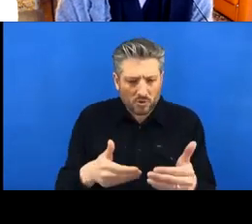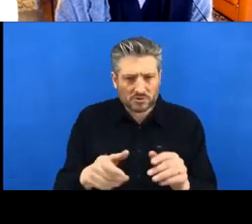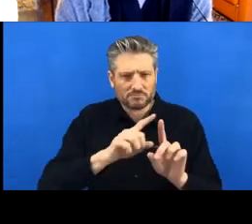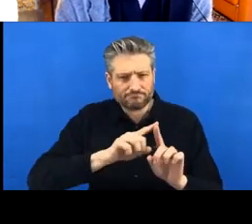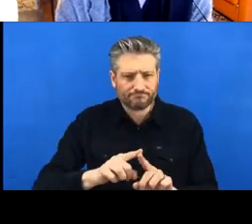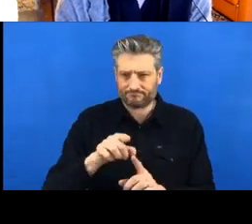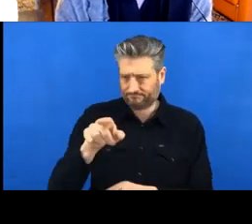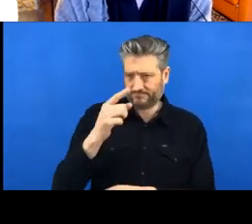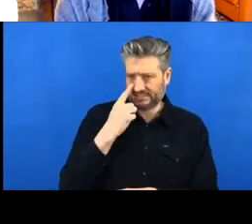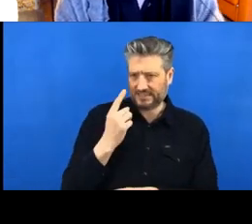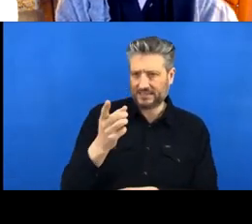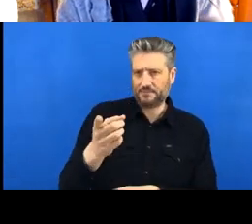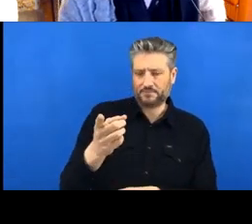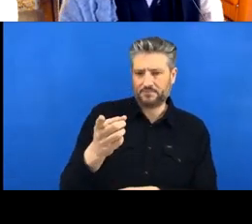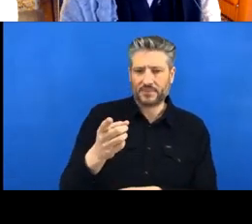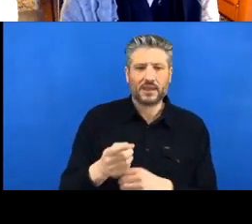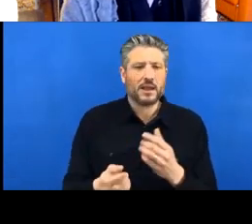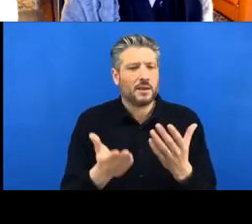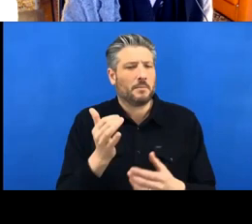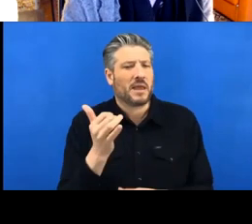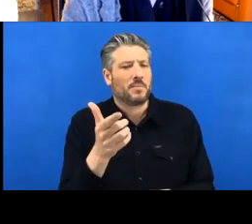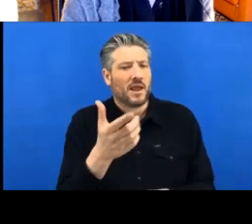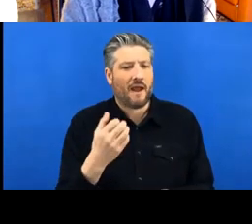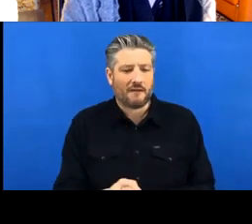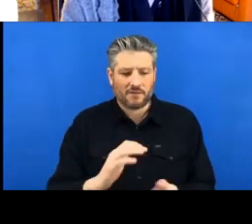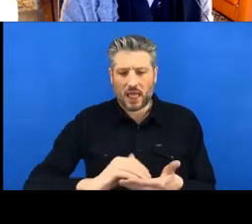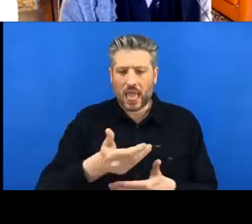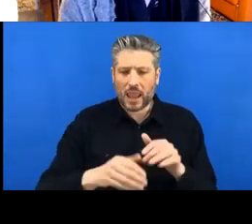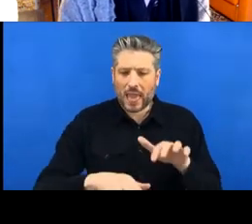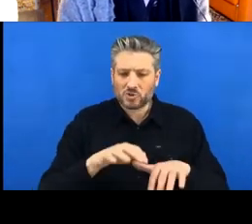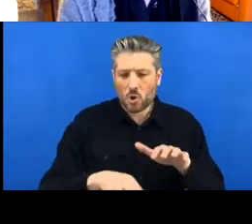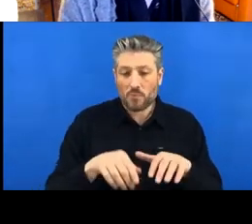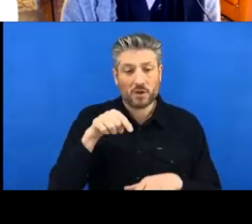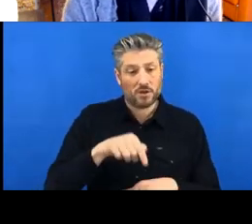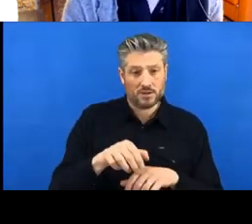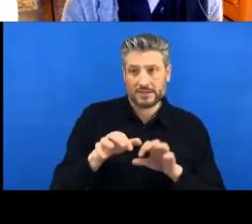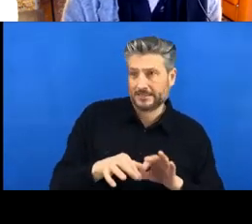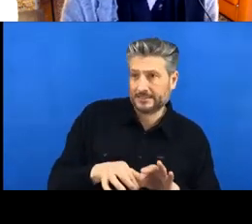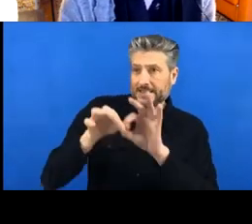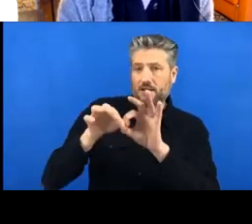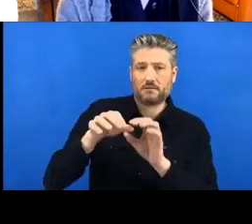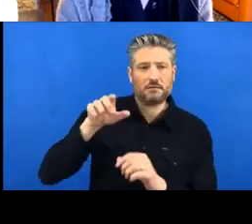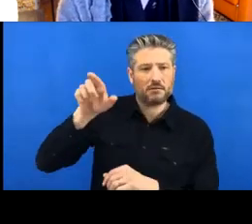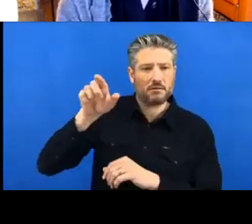or any computer synced with something in the cloud. If you're not backing anything up at all,